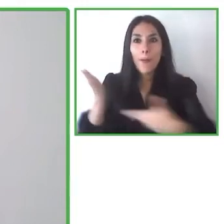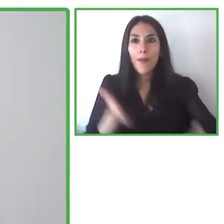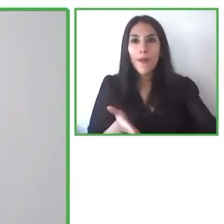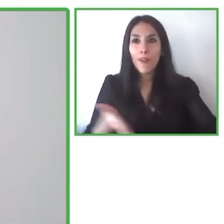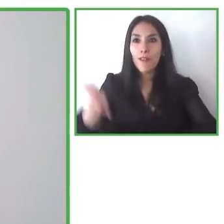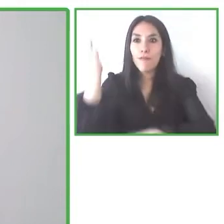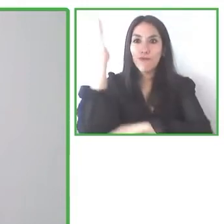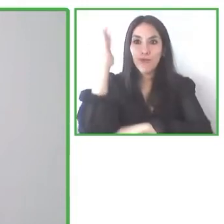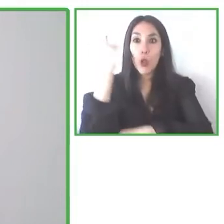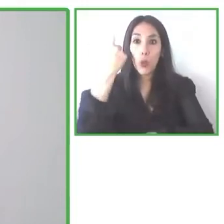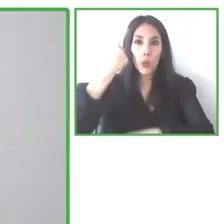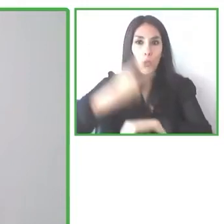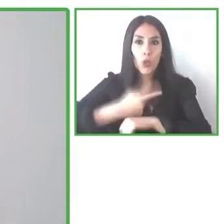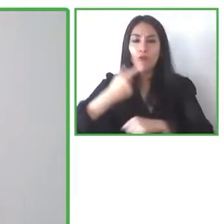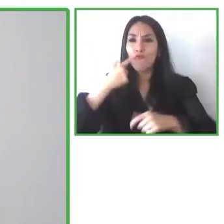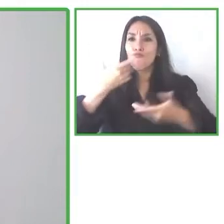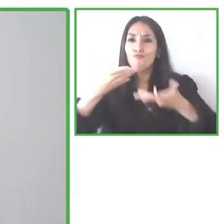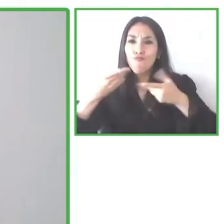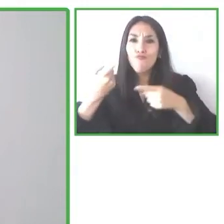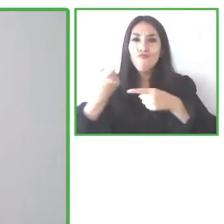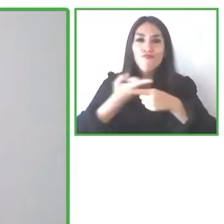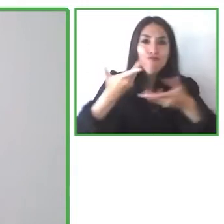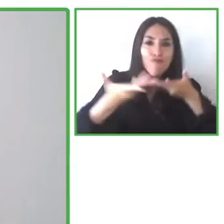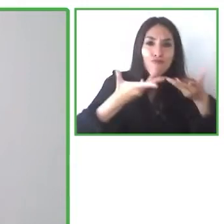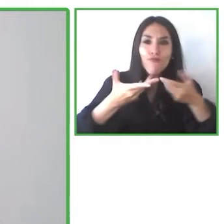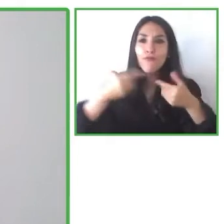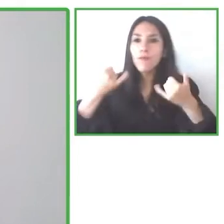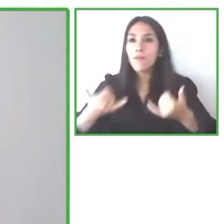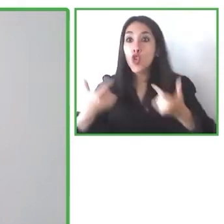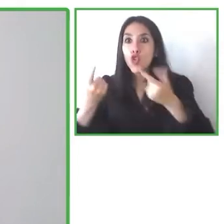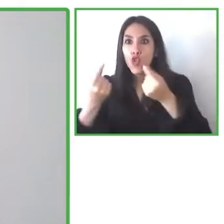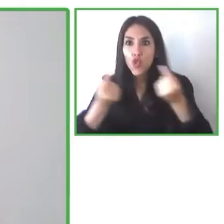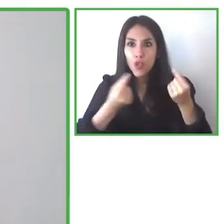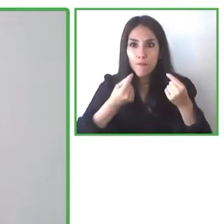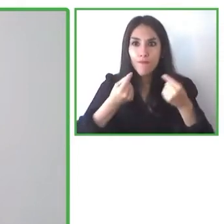joining you sharing the work that we are doing with my colleagues